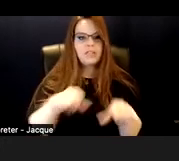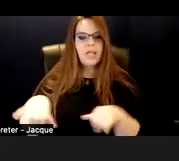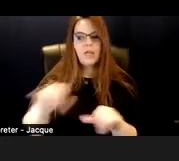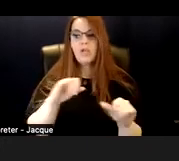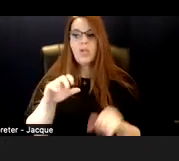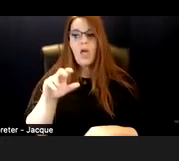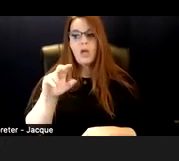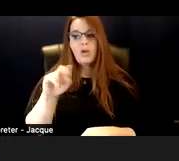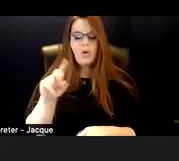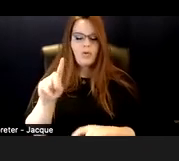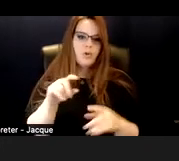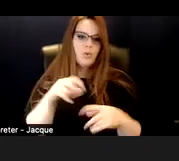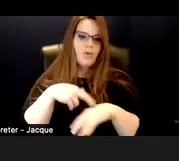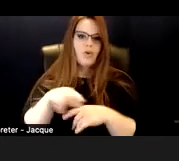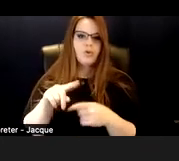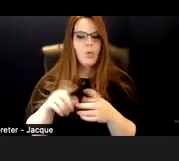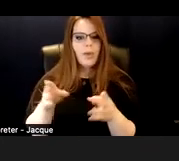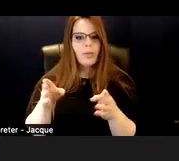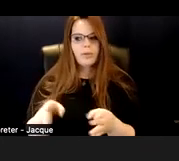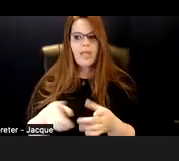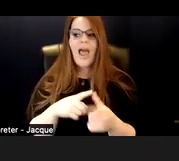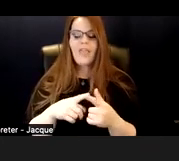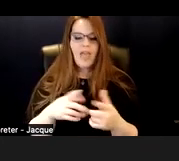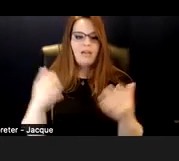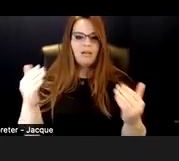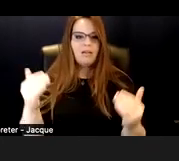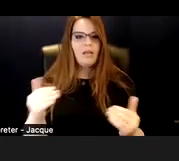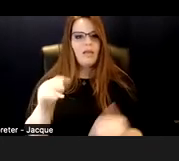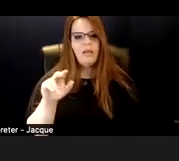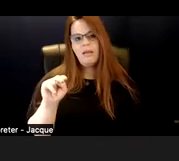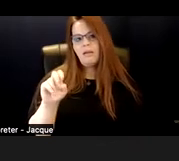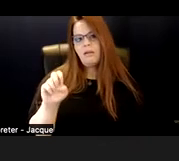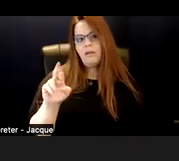And then along with that term came the term neurotypical. So these are the definitions.